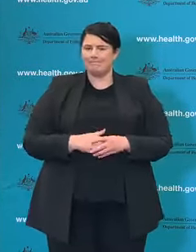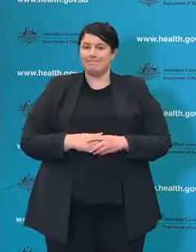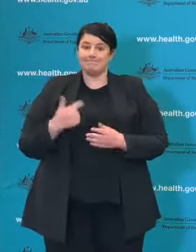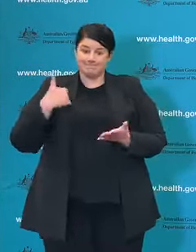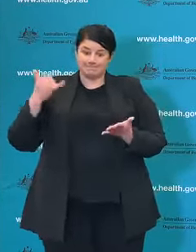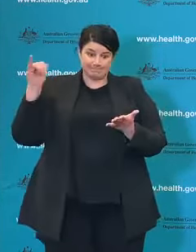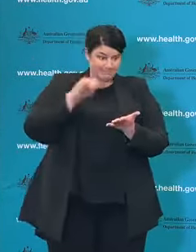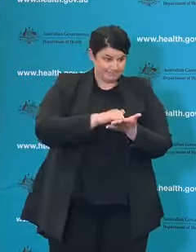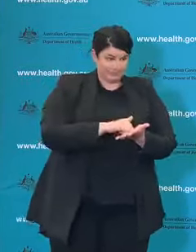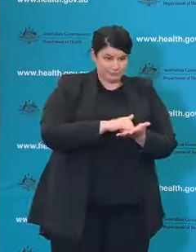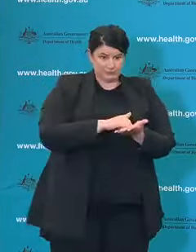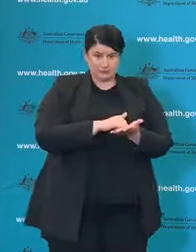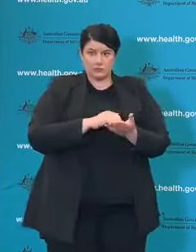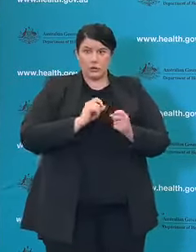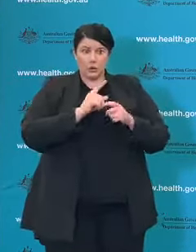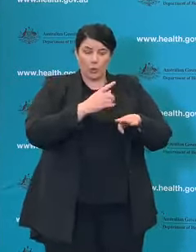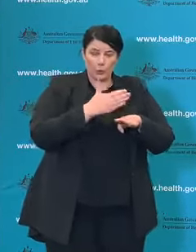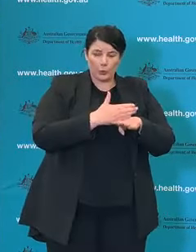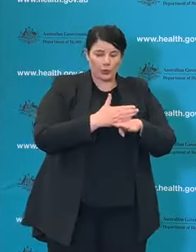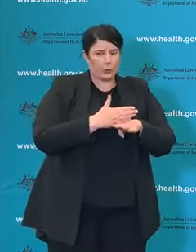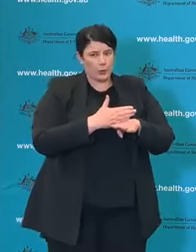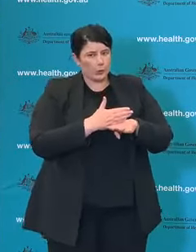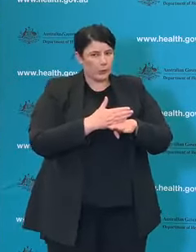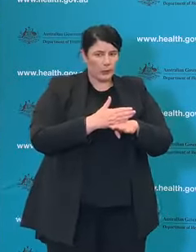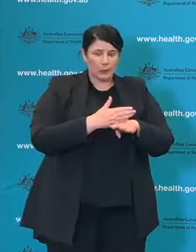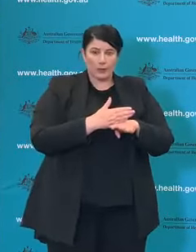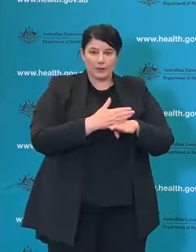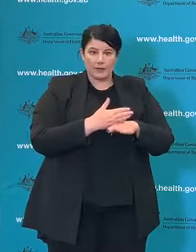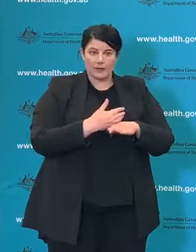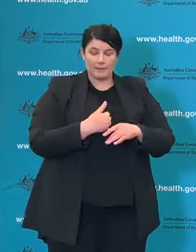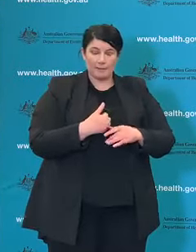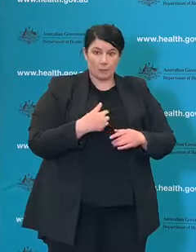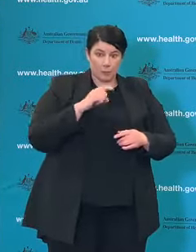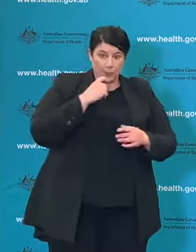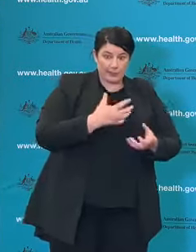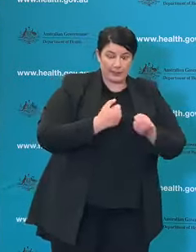constant risk, that feeling of anxiety, of not knowing